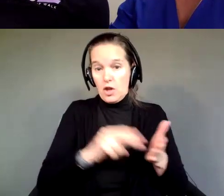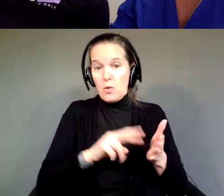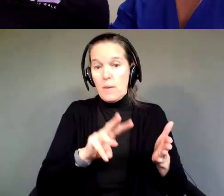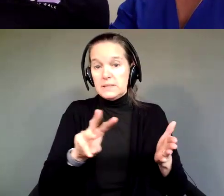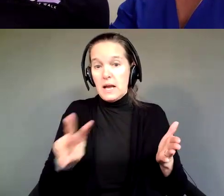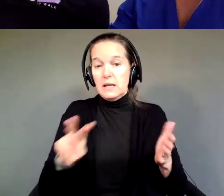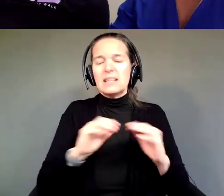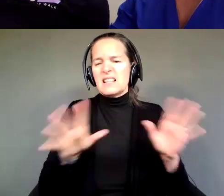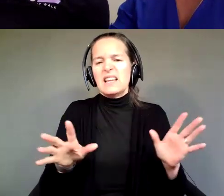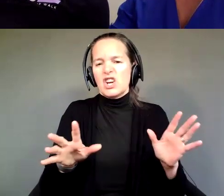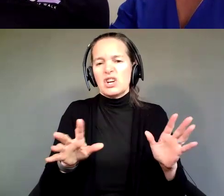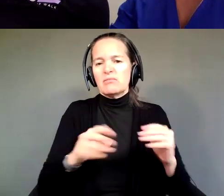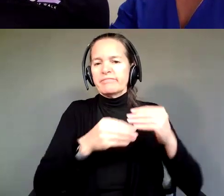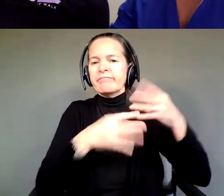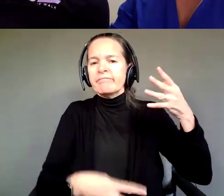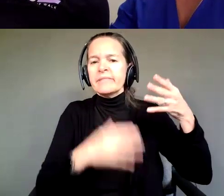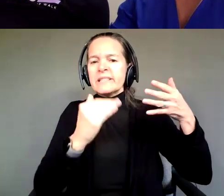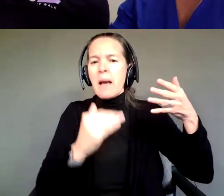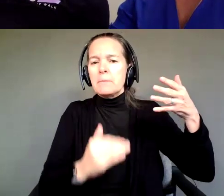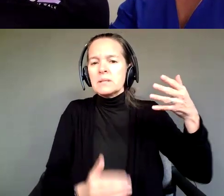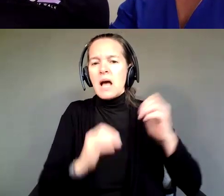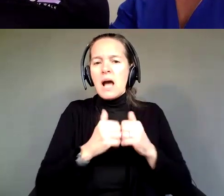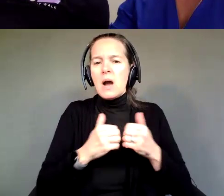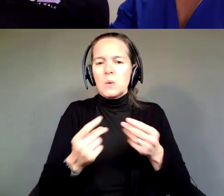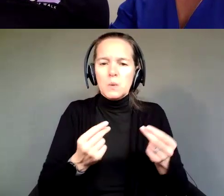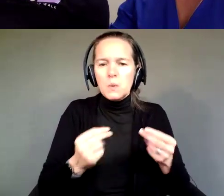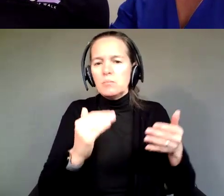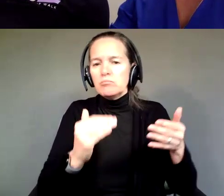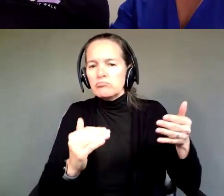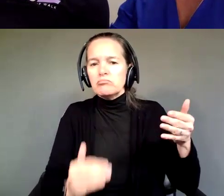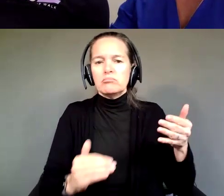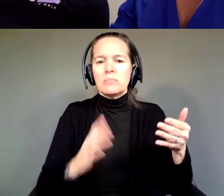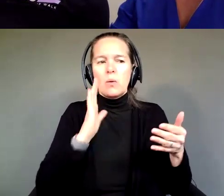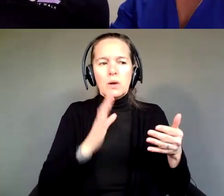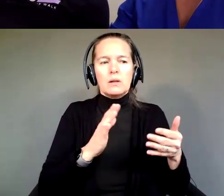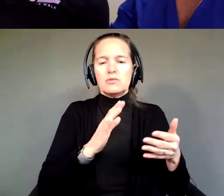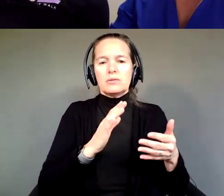how do you do it, and you know, it just really dictates who's going to be on your team.